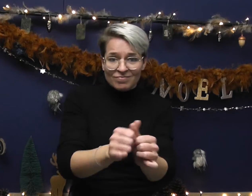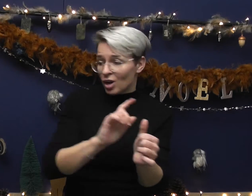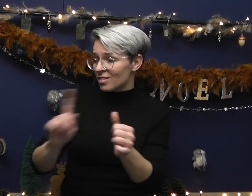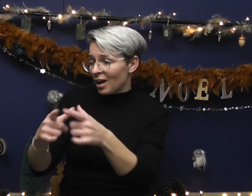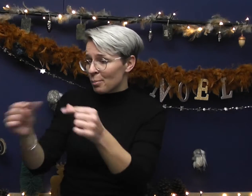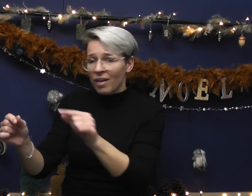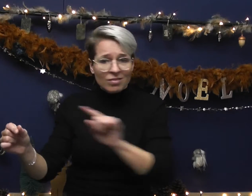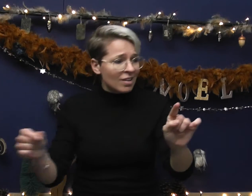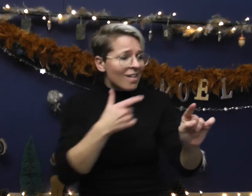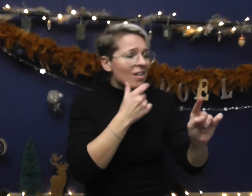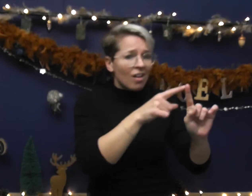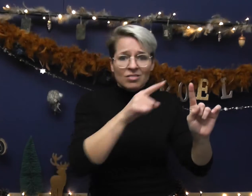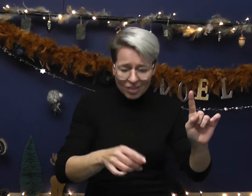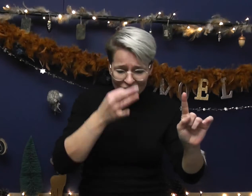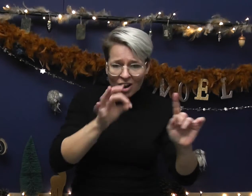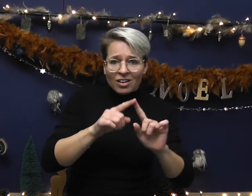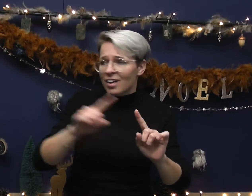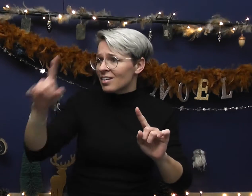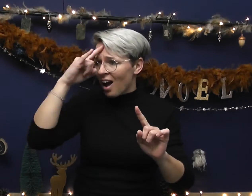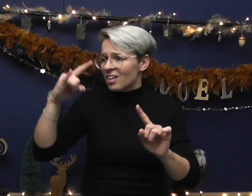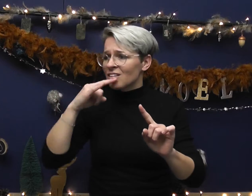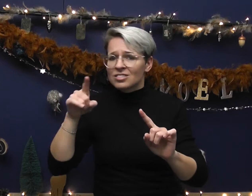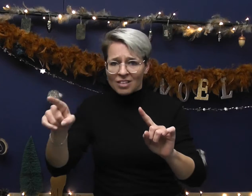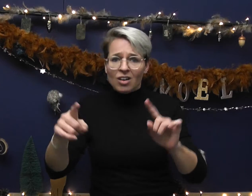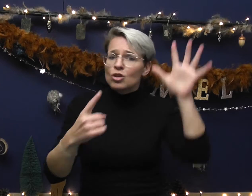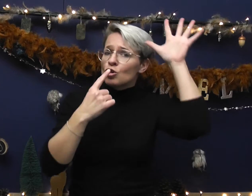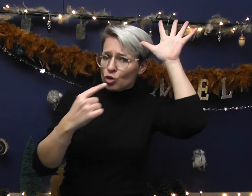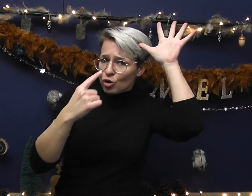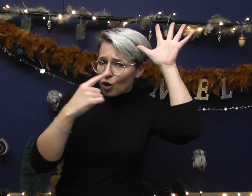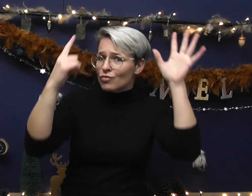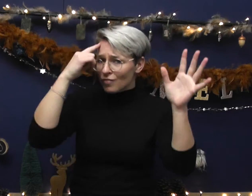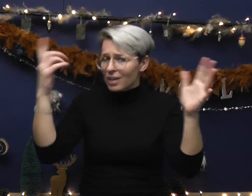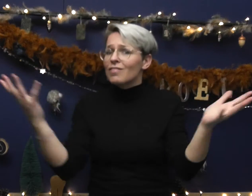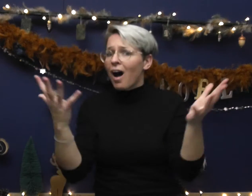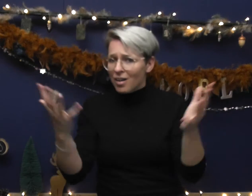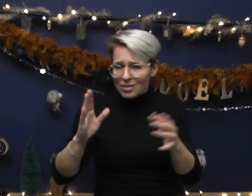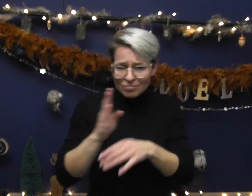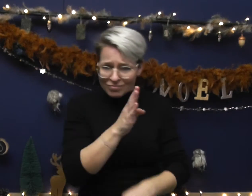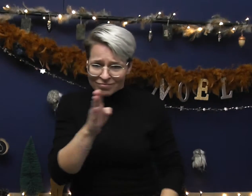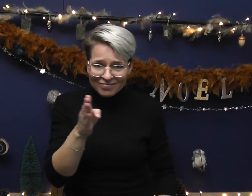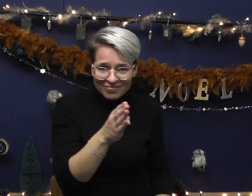To Japan, Isle of Man Down to Cannes and Kazhakstan Rudy knows where to go (Rudy knows where to go)